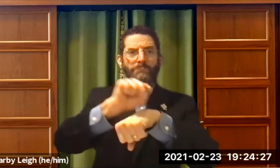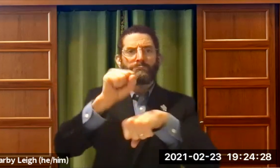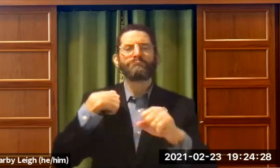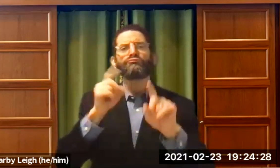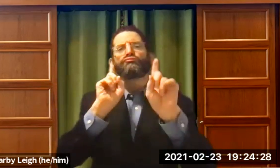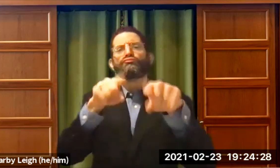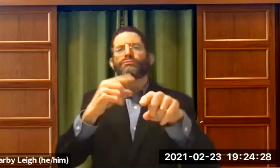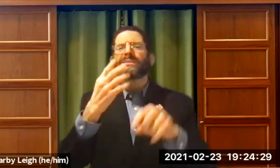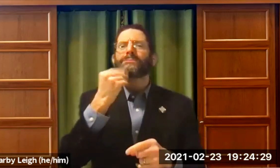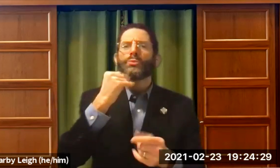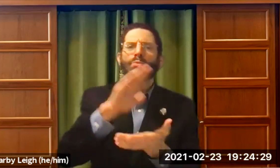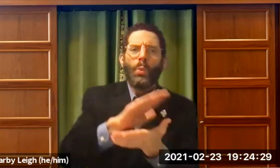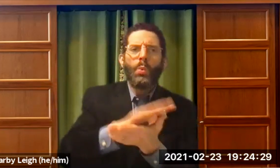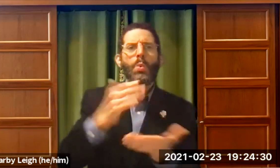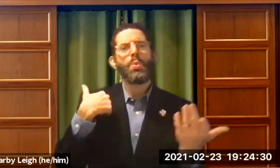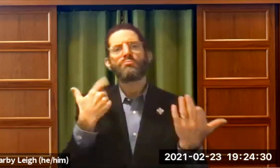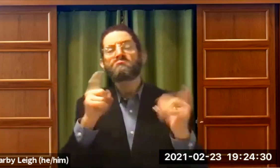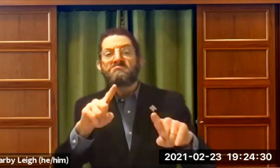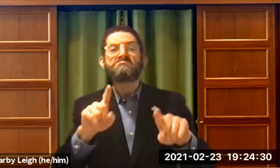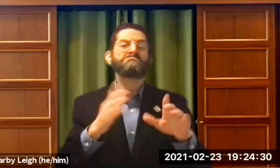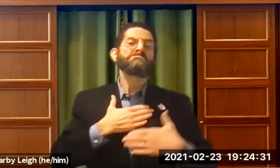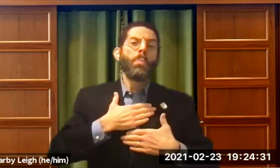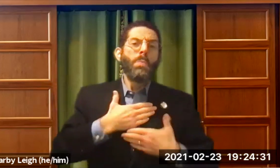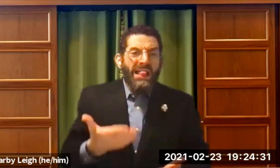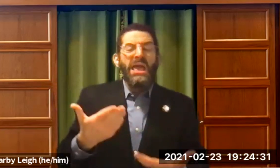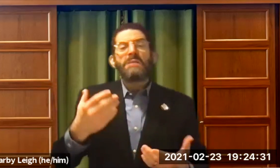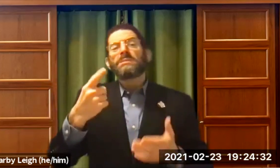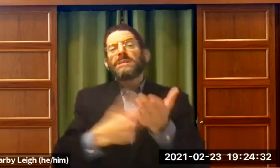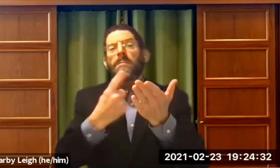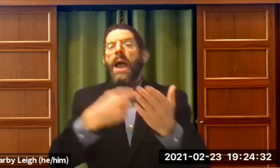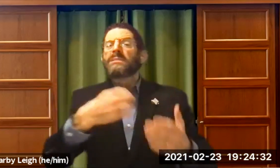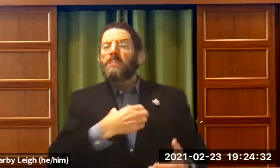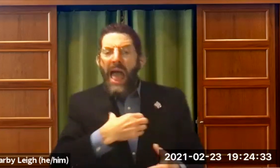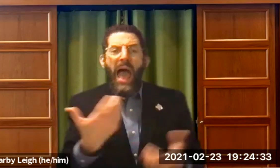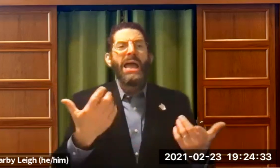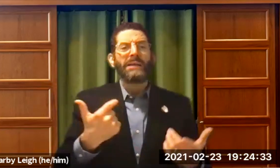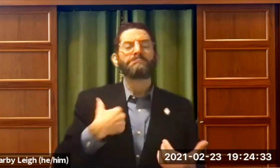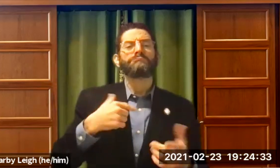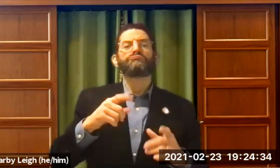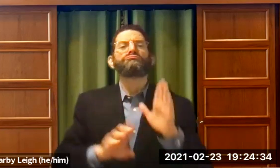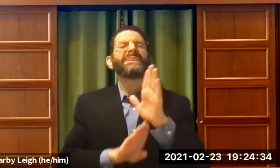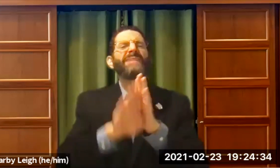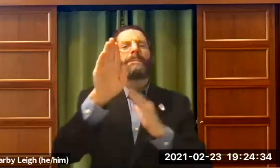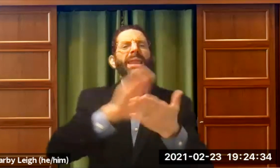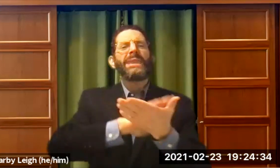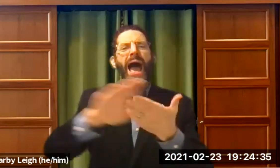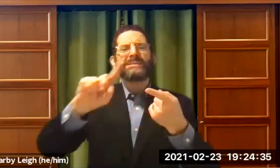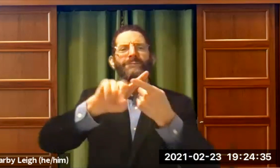I went to a different synagogue, a Jewish synagogue. And sometimes I would complain